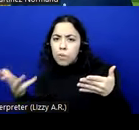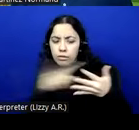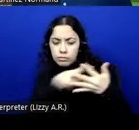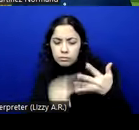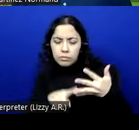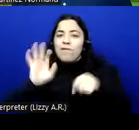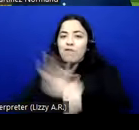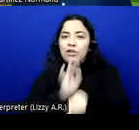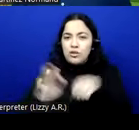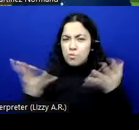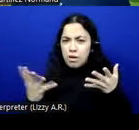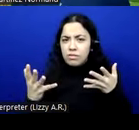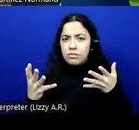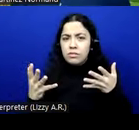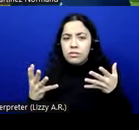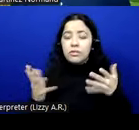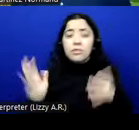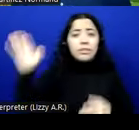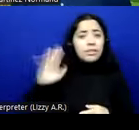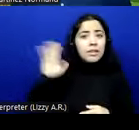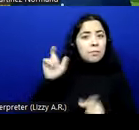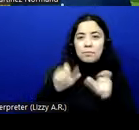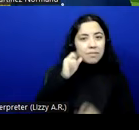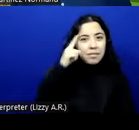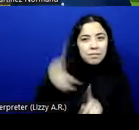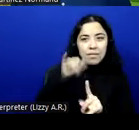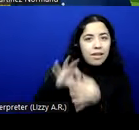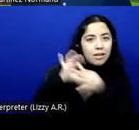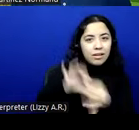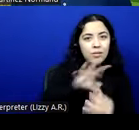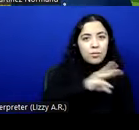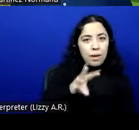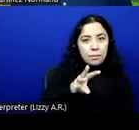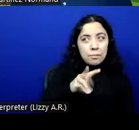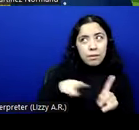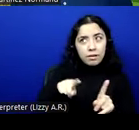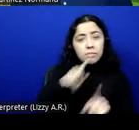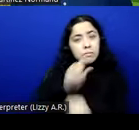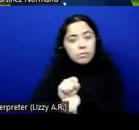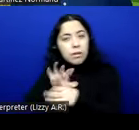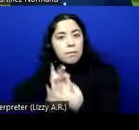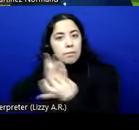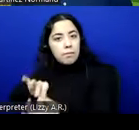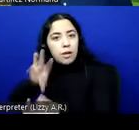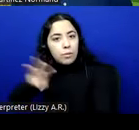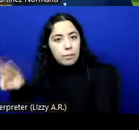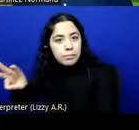initially thought for the web but then do apply to web depending on what the web is doing for users.